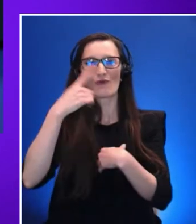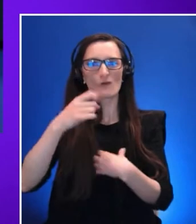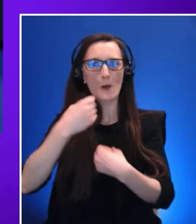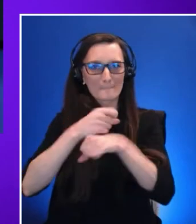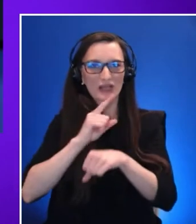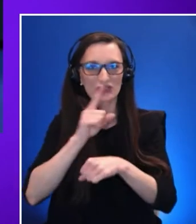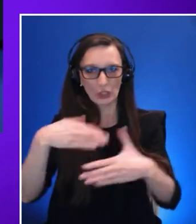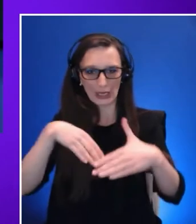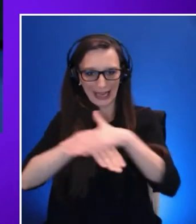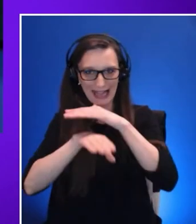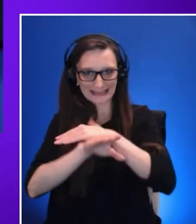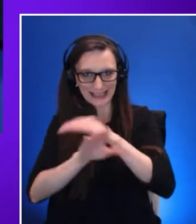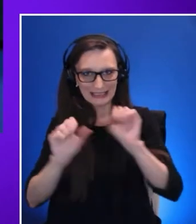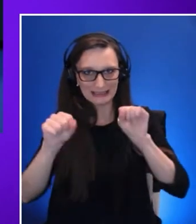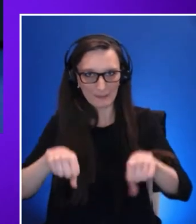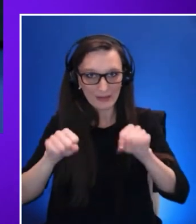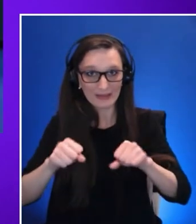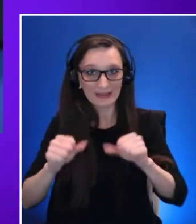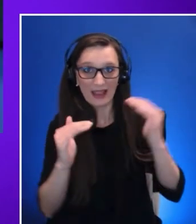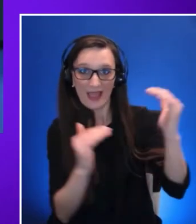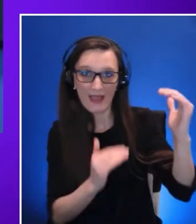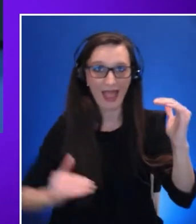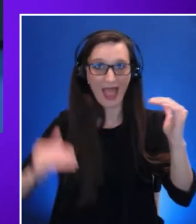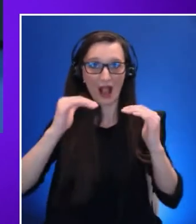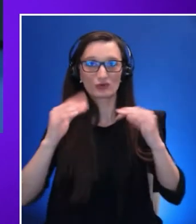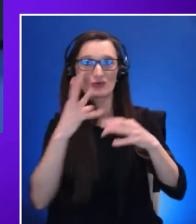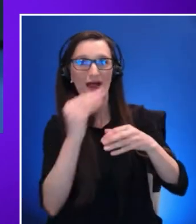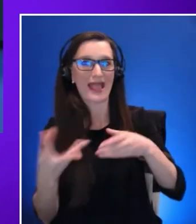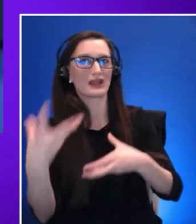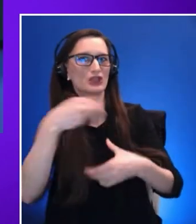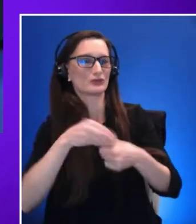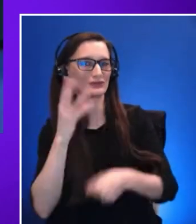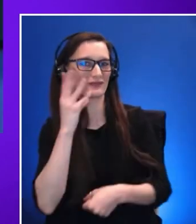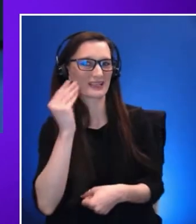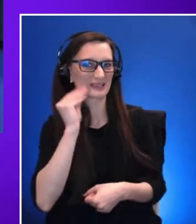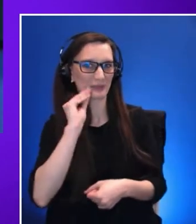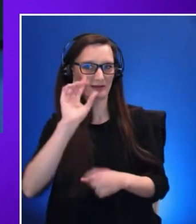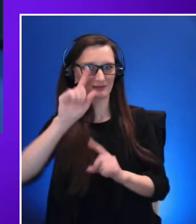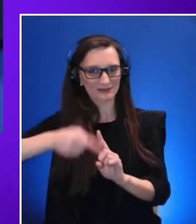and inclusive experiences are in the core of what we deliver in the enterprise metaverse.